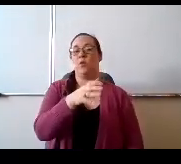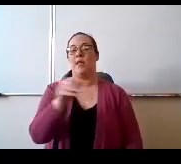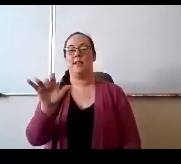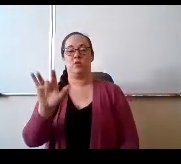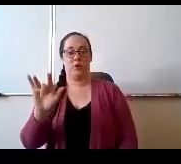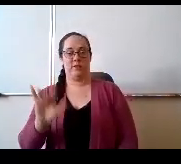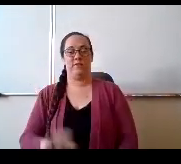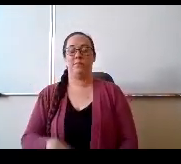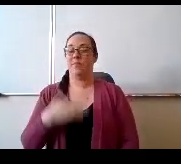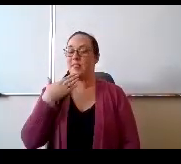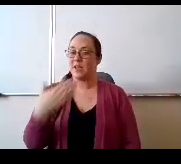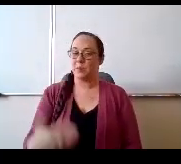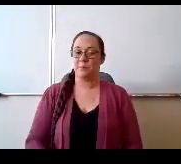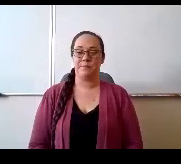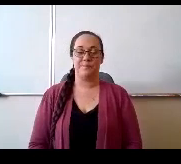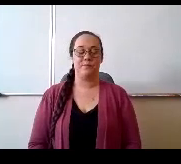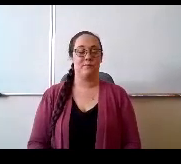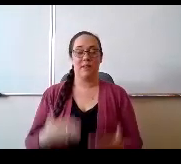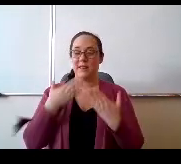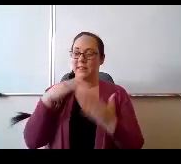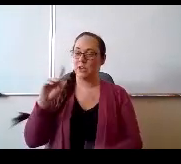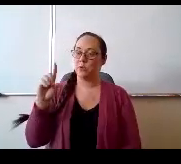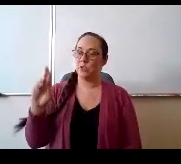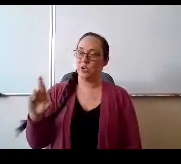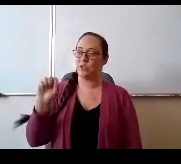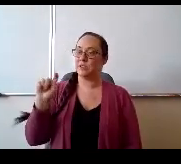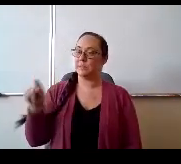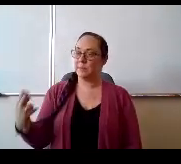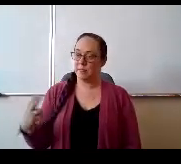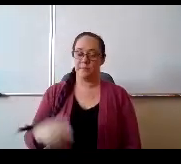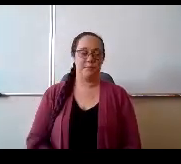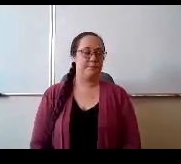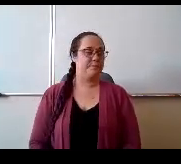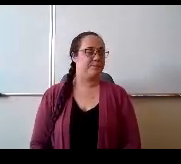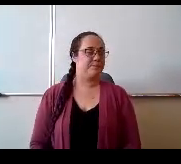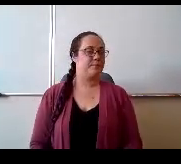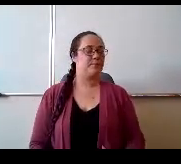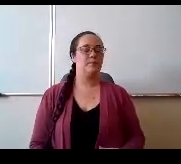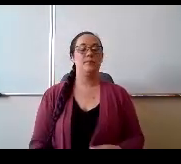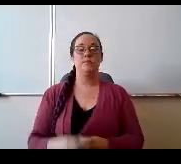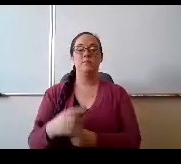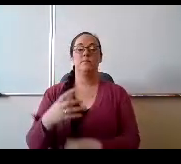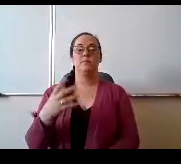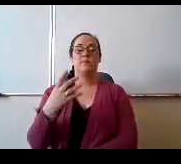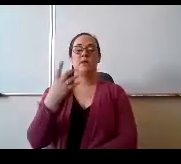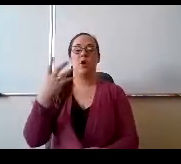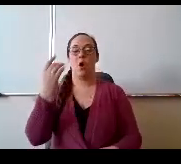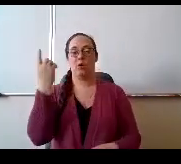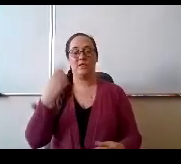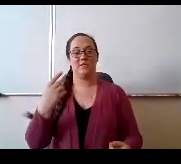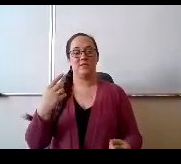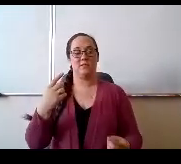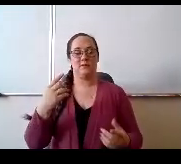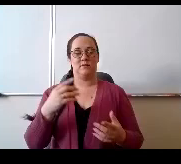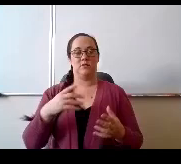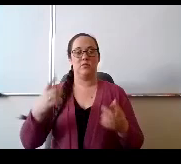Thank you, thank you locksmith. Always an important announcement usually.